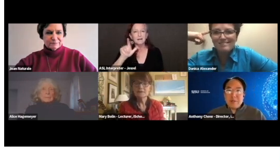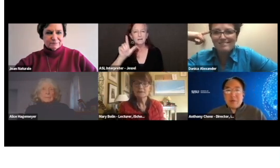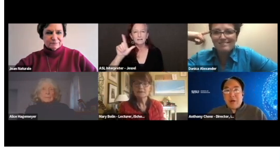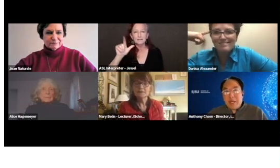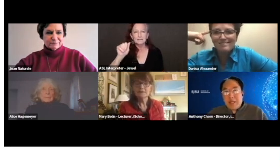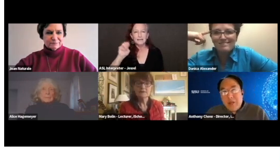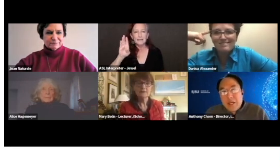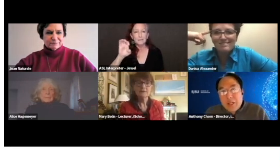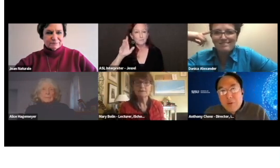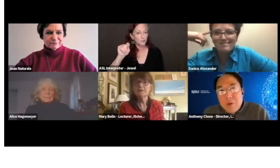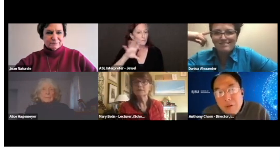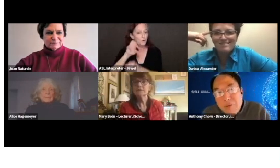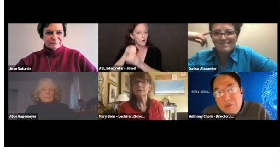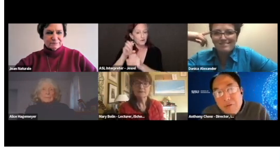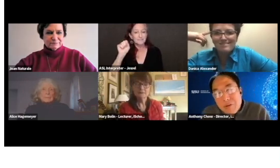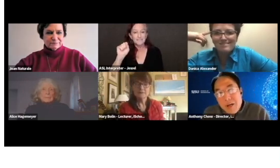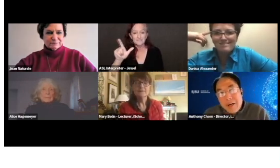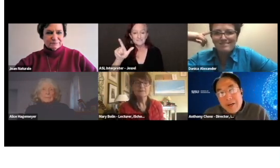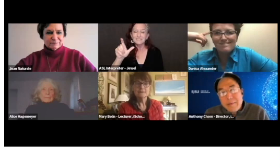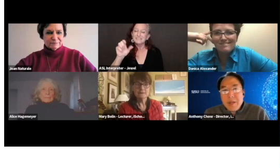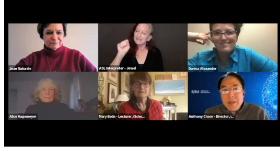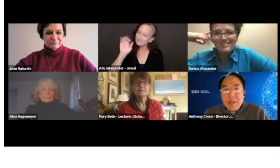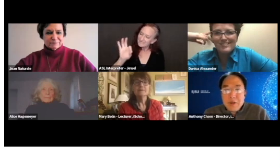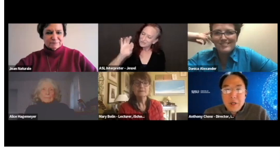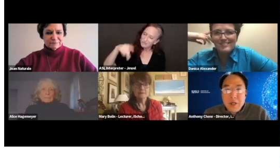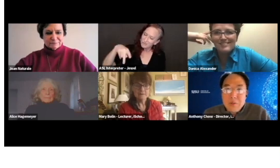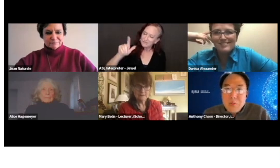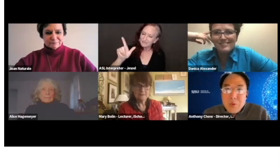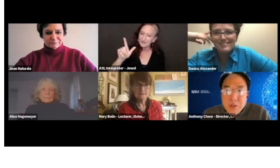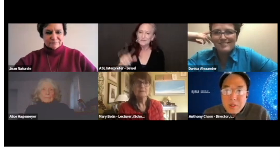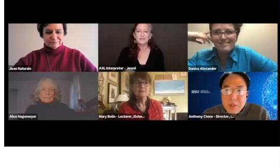So, I cannot thank you enough for your time and your contribution.